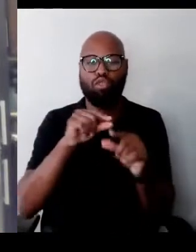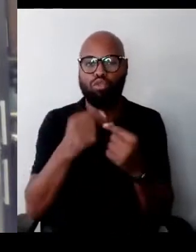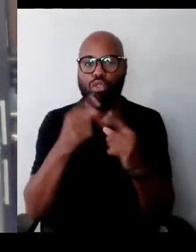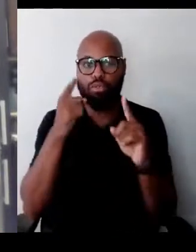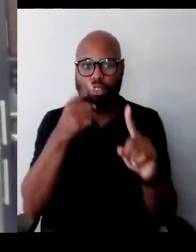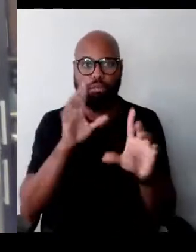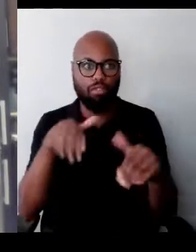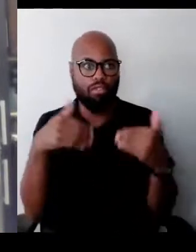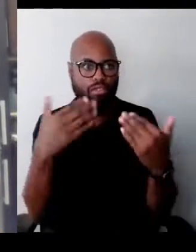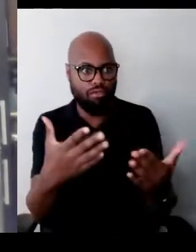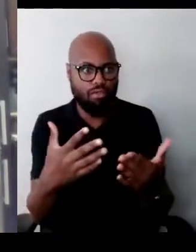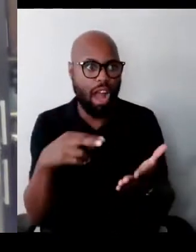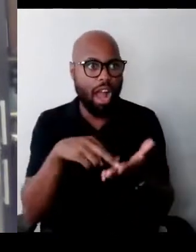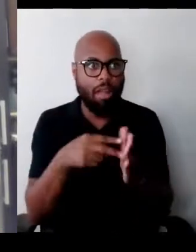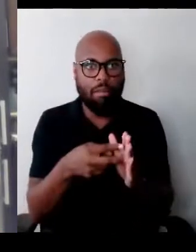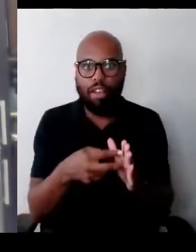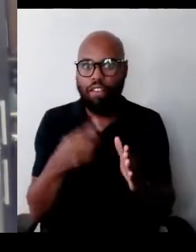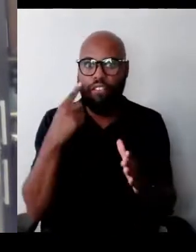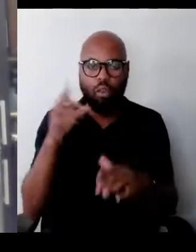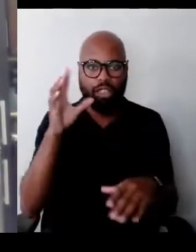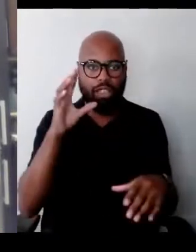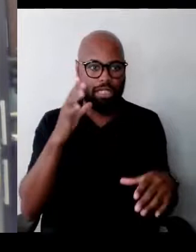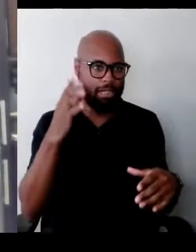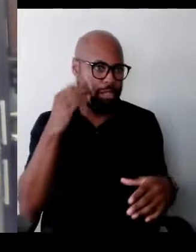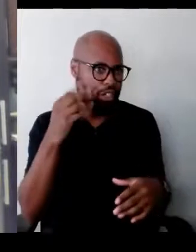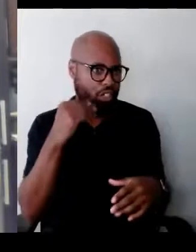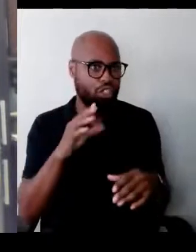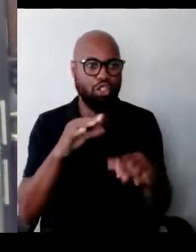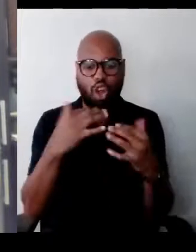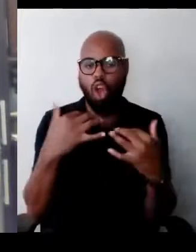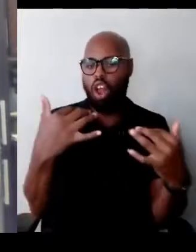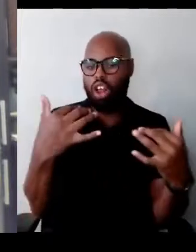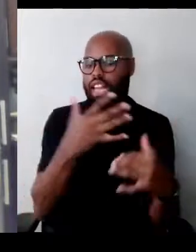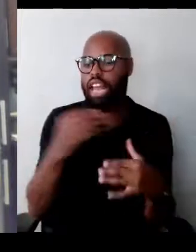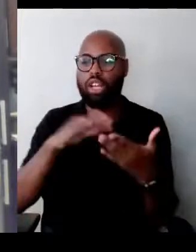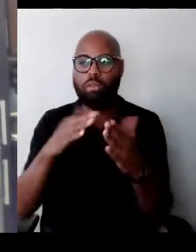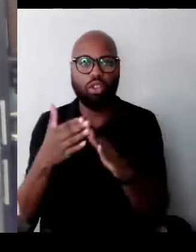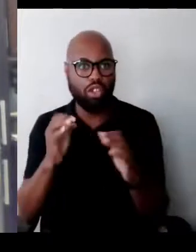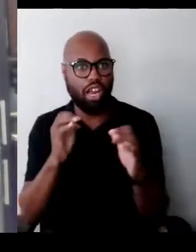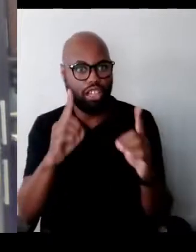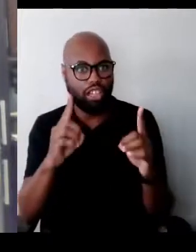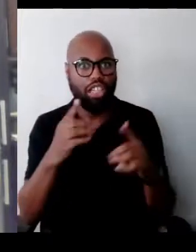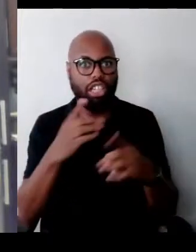to our audiences and communities. To educate, entertain and inspire.